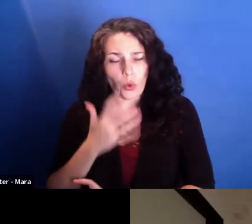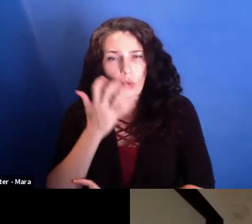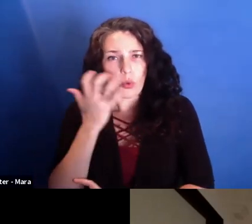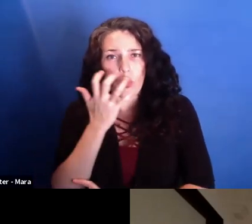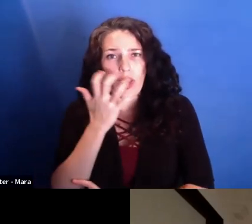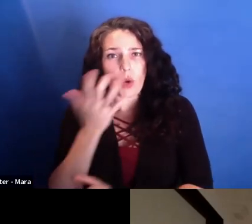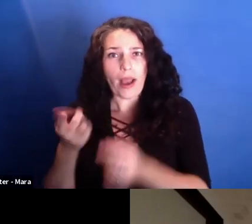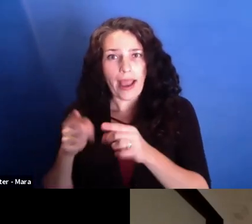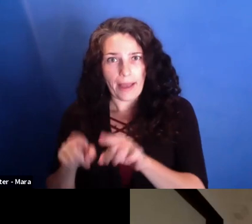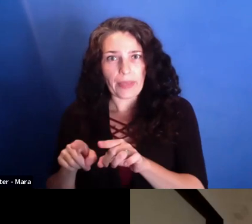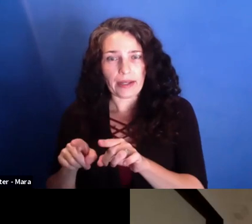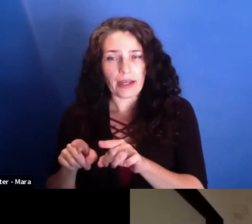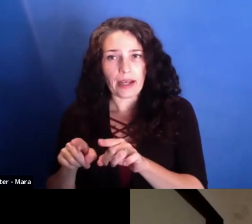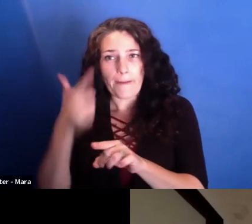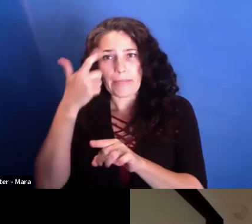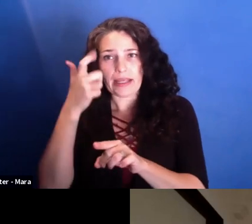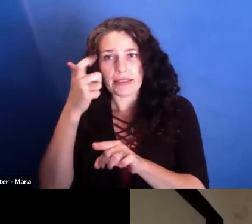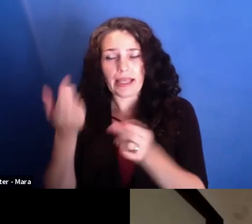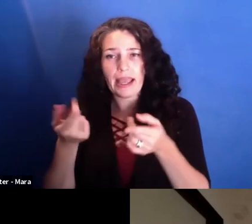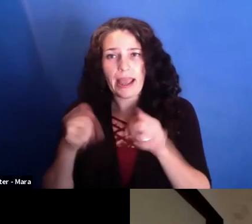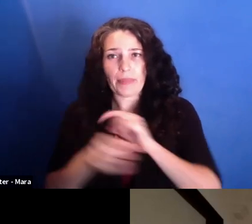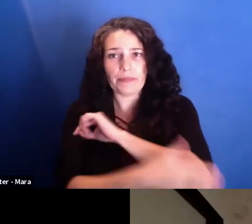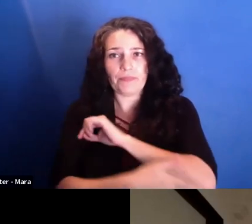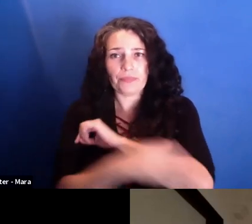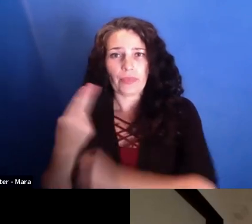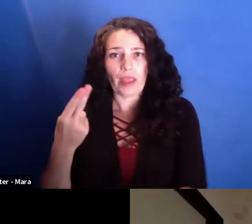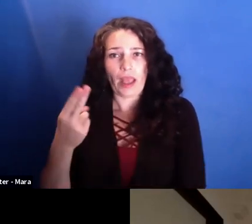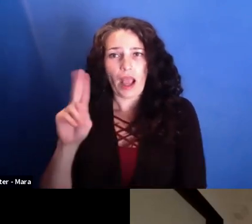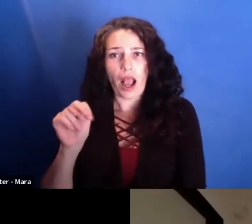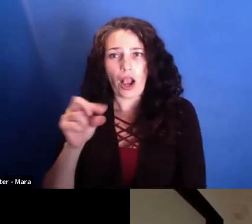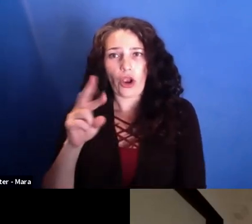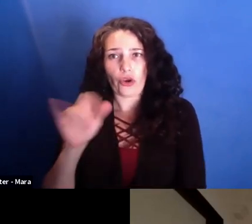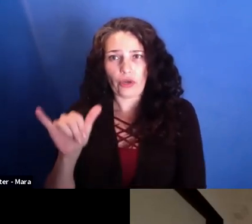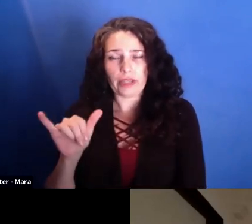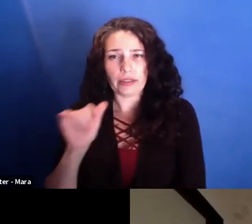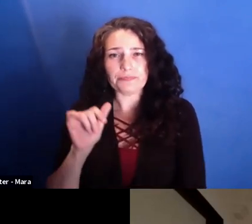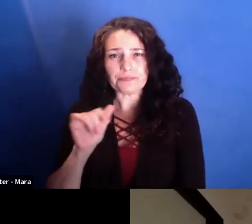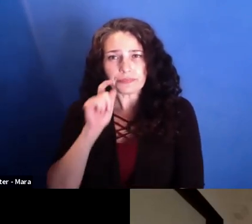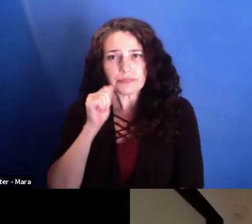before when Orban closed the University,